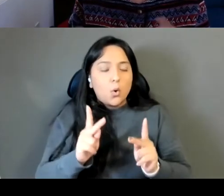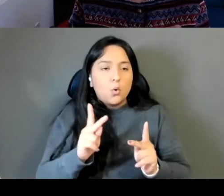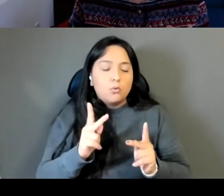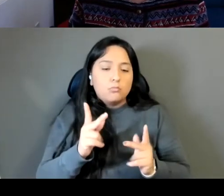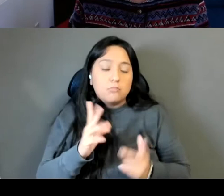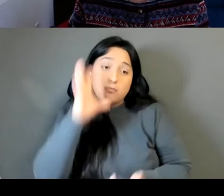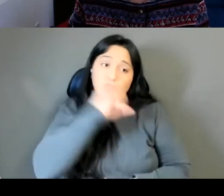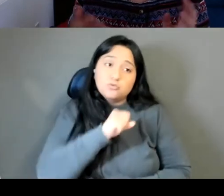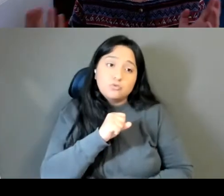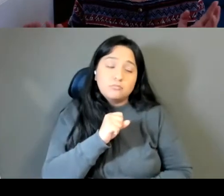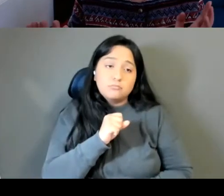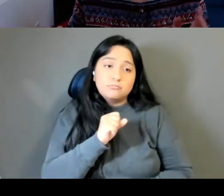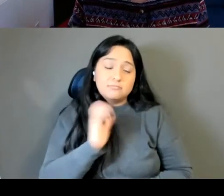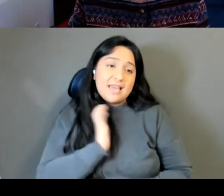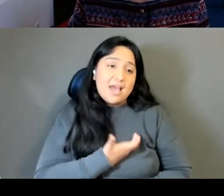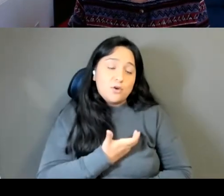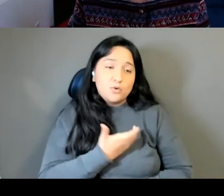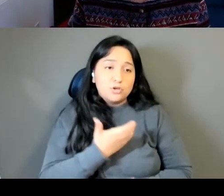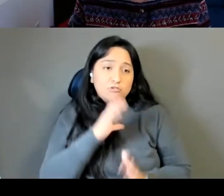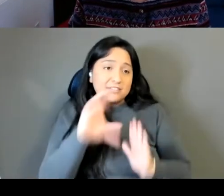wasn't published in the States, but there we are.